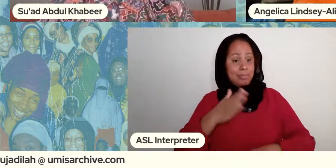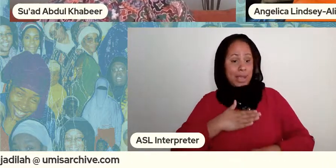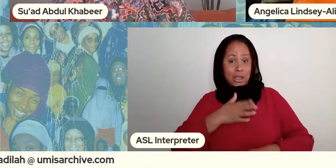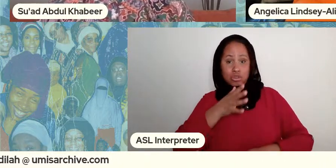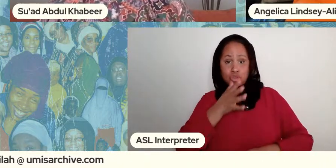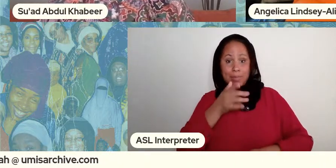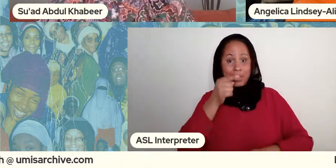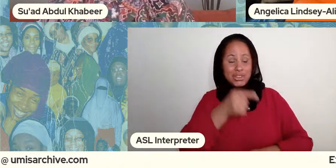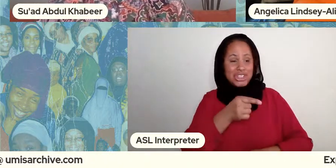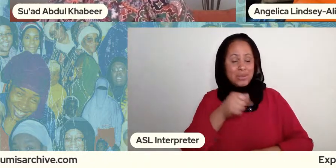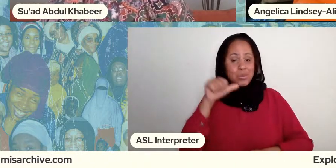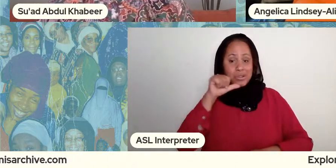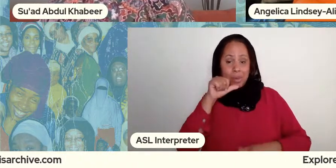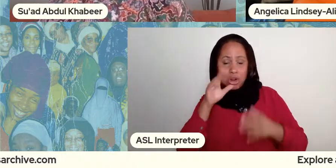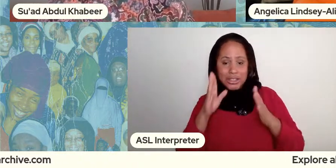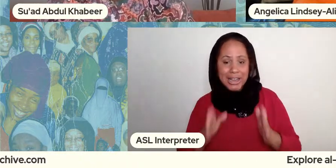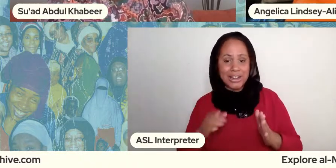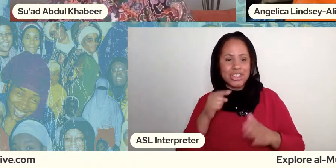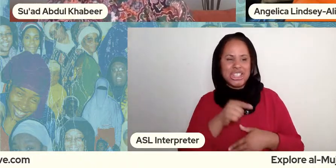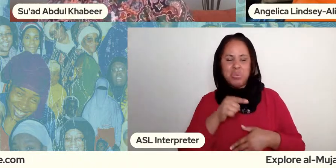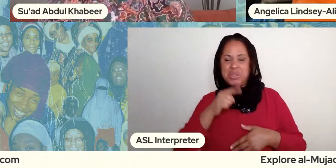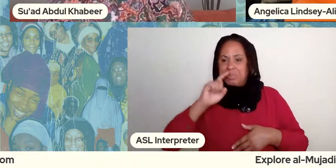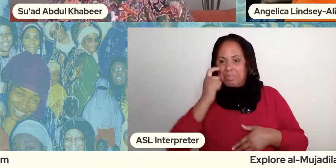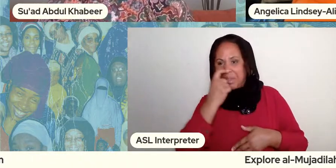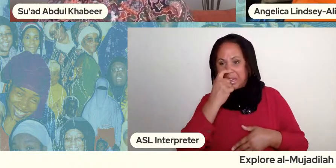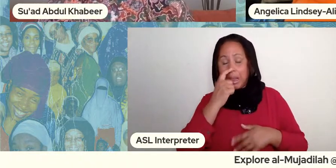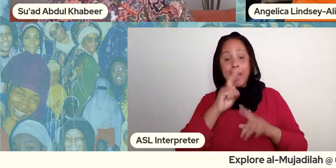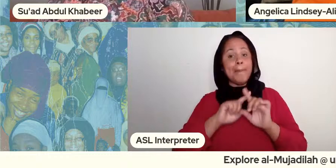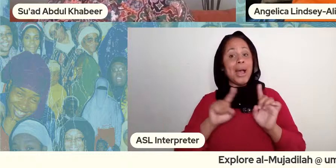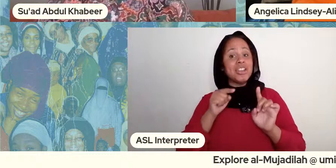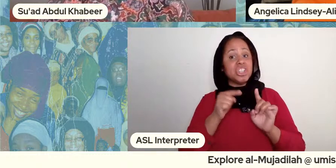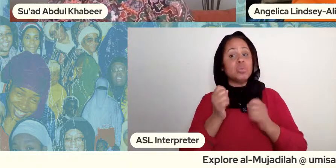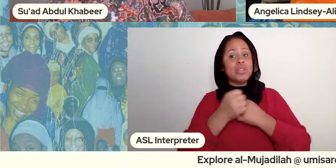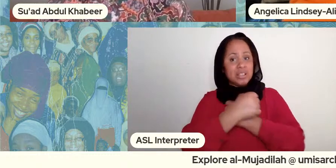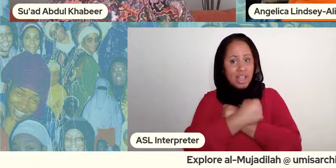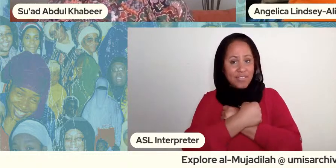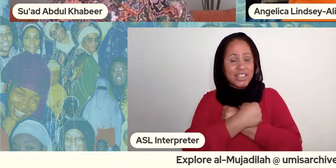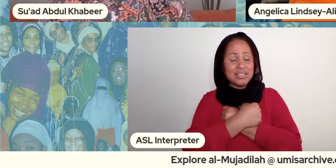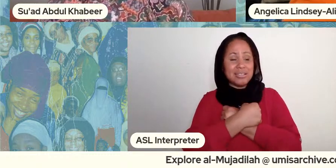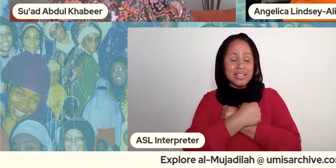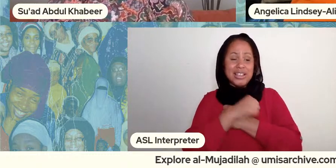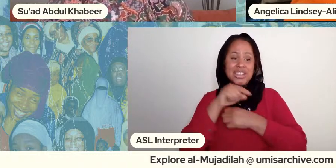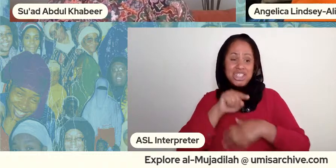mean as all get out but she was loving you know she's one of those people who was mean to you